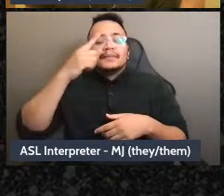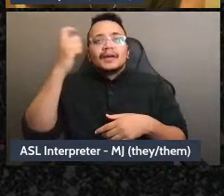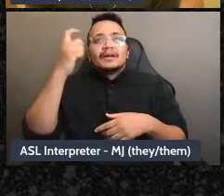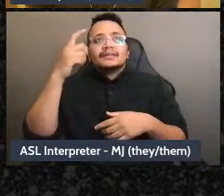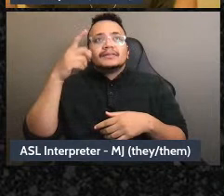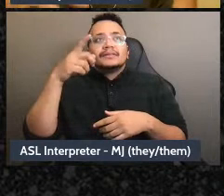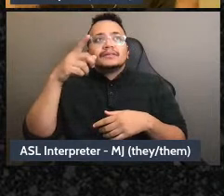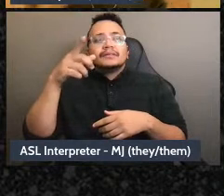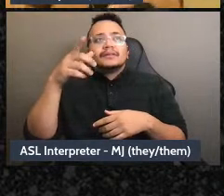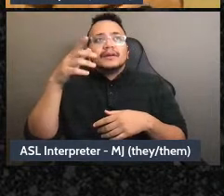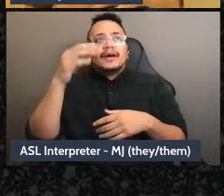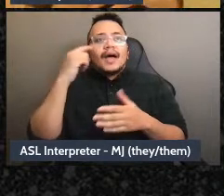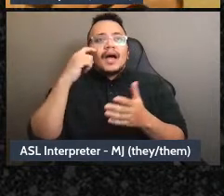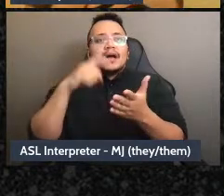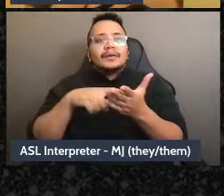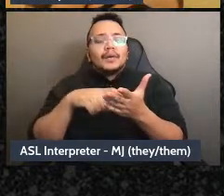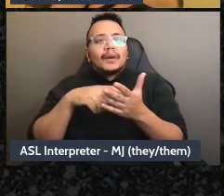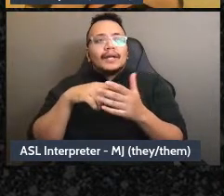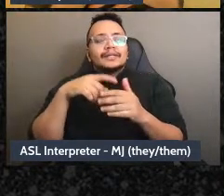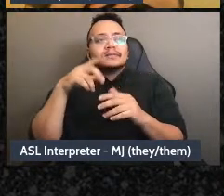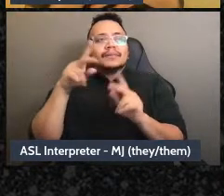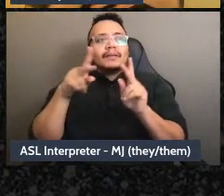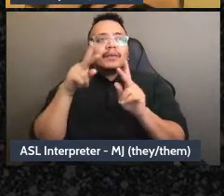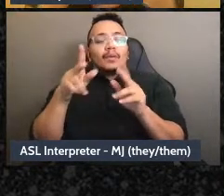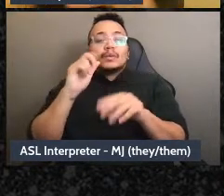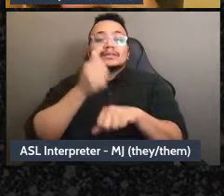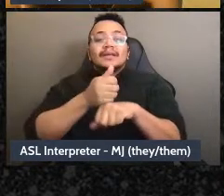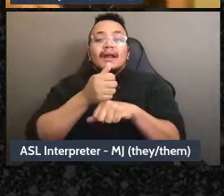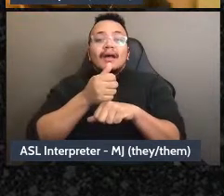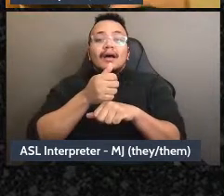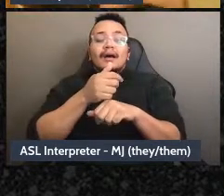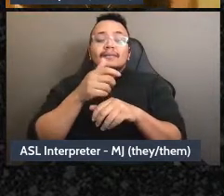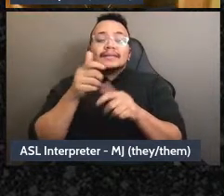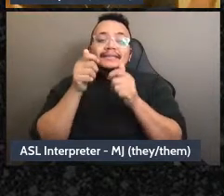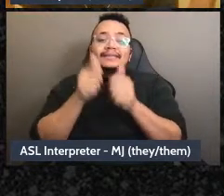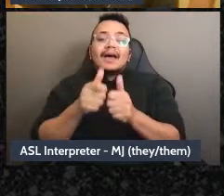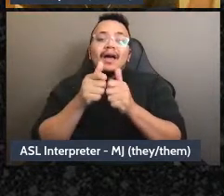it's overwhelming how to read it all-all the decisions are happening everywhere,